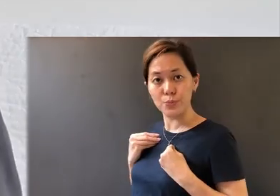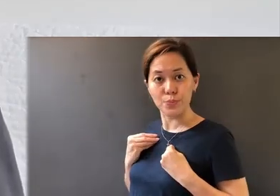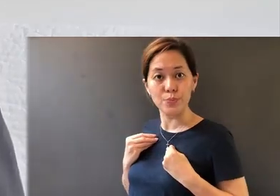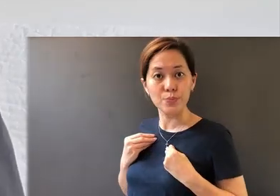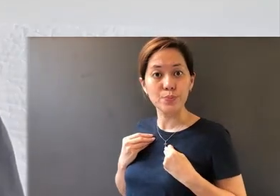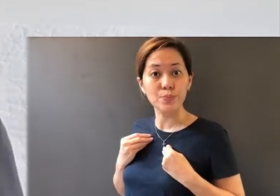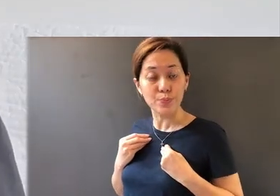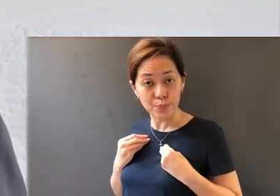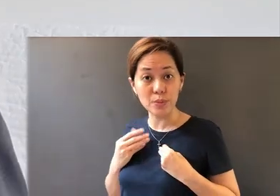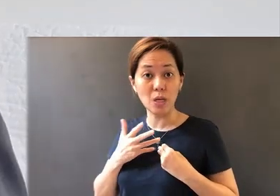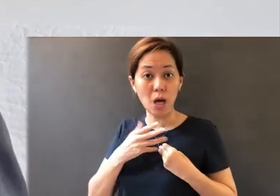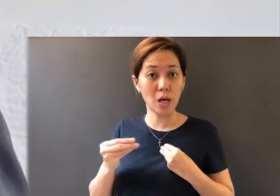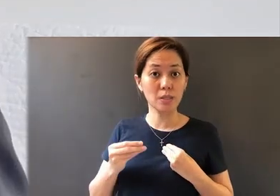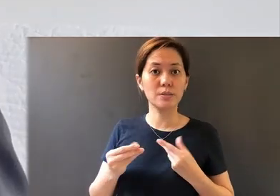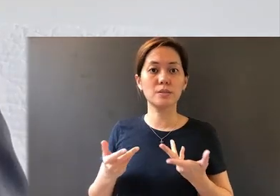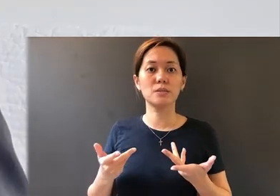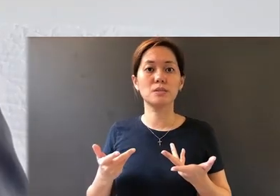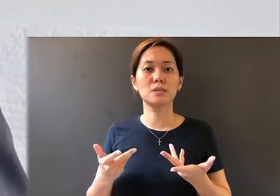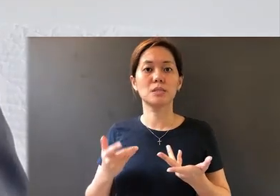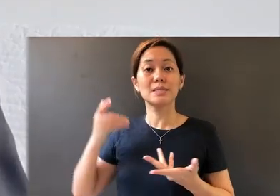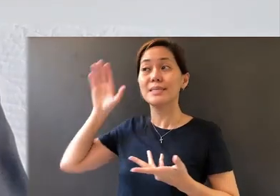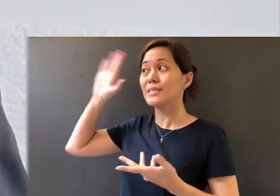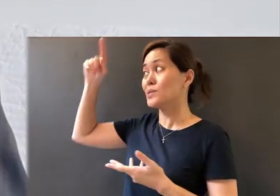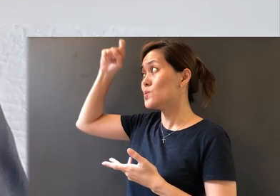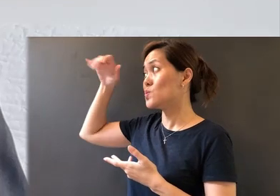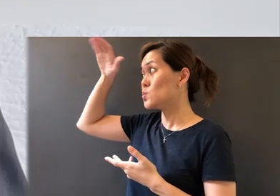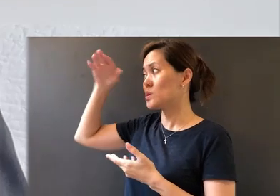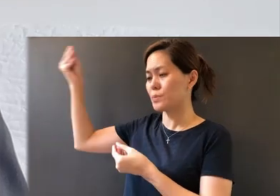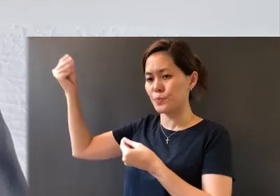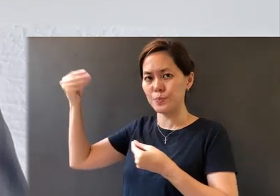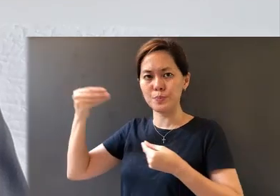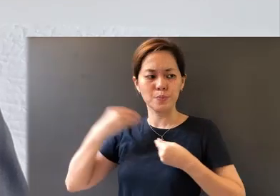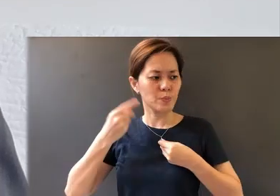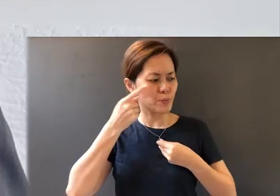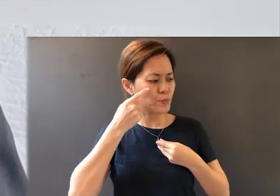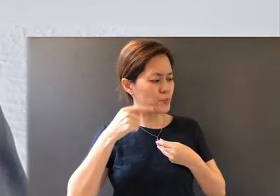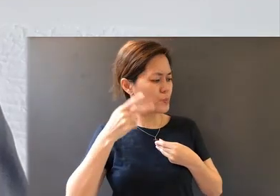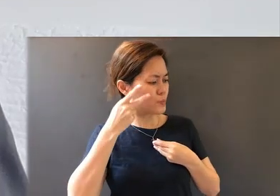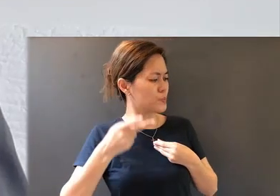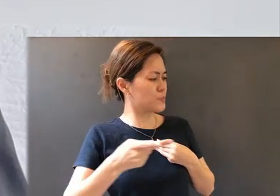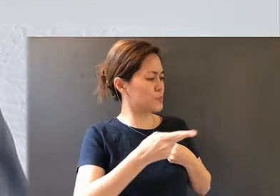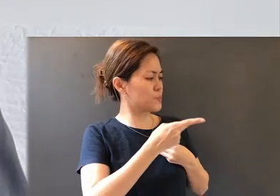will enable us to look at our situation through His